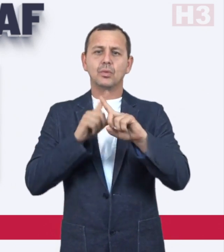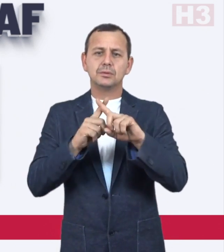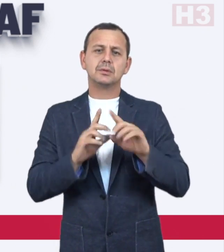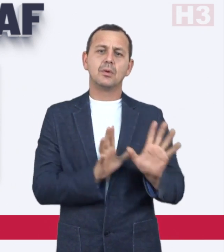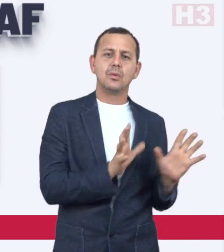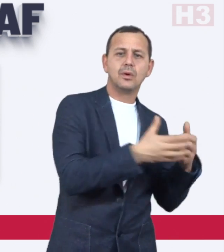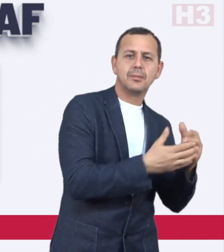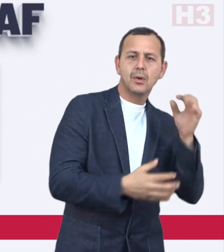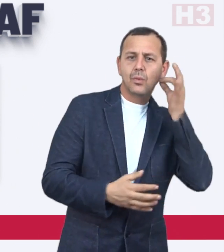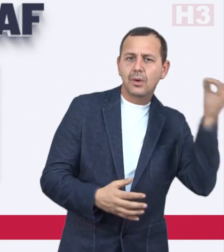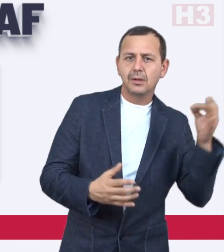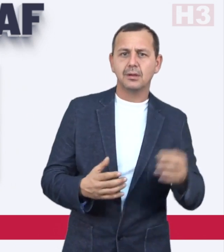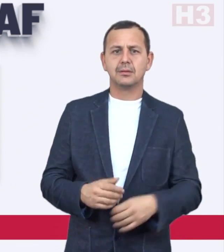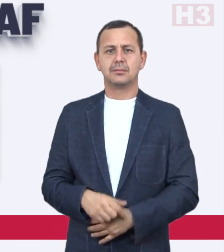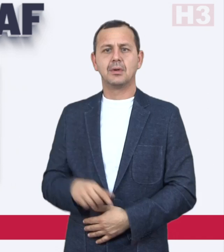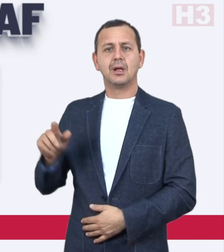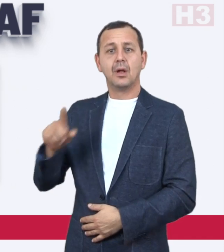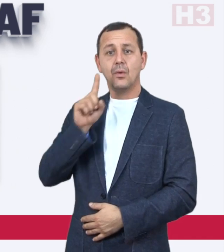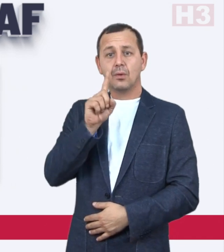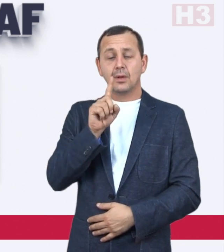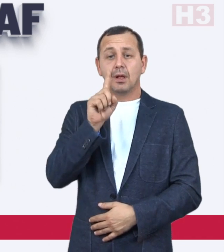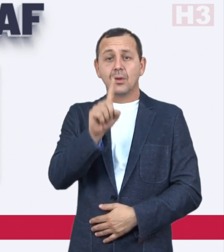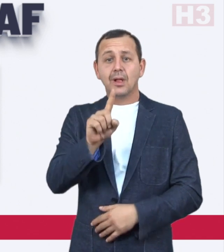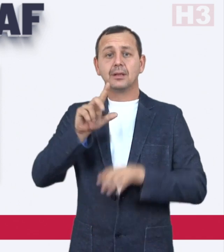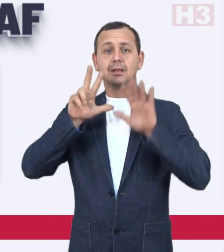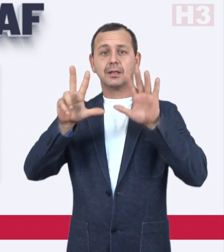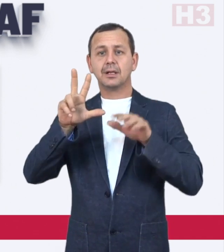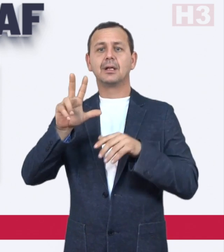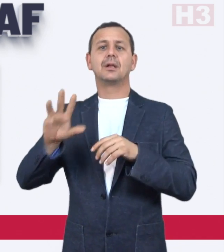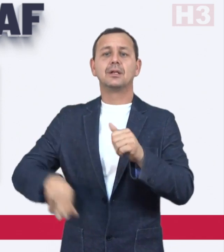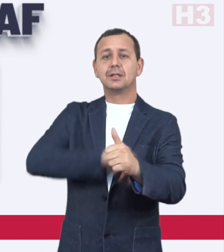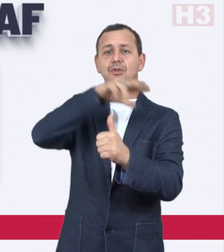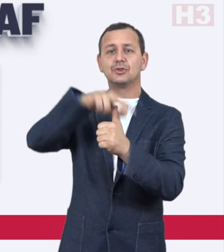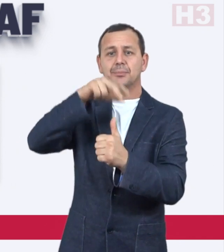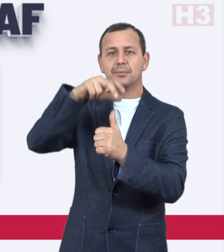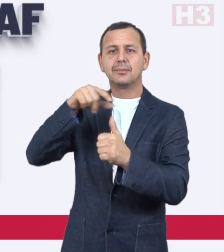and hearing worlds. He came 13th in the